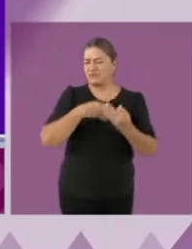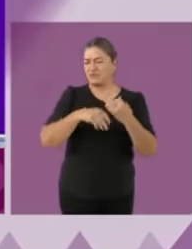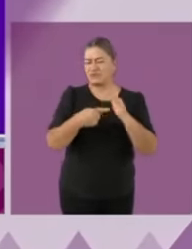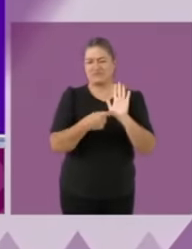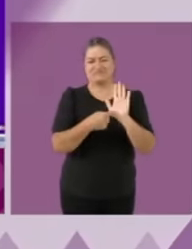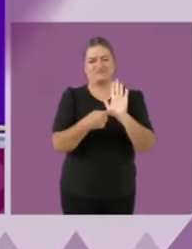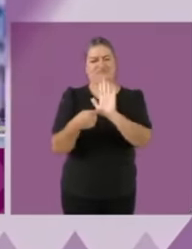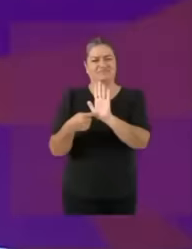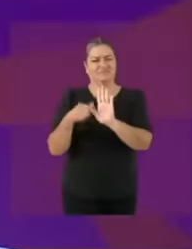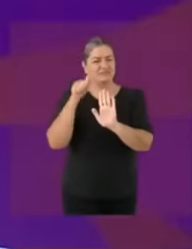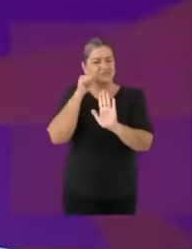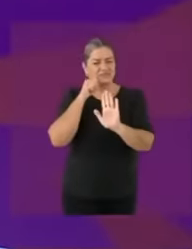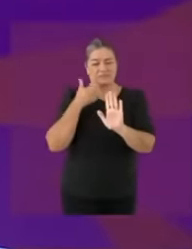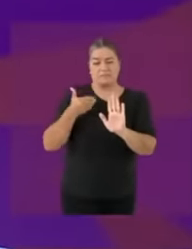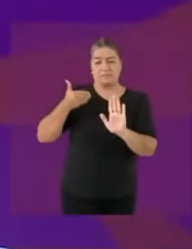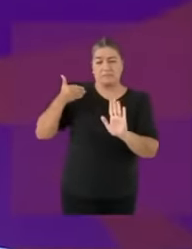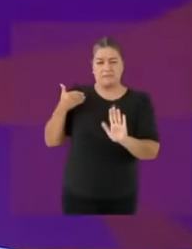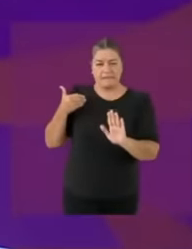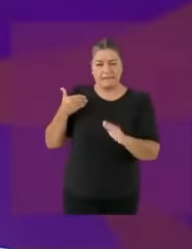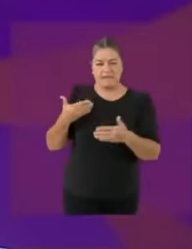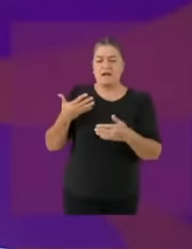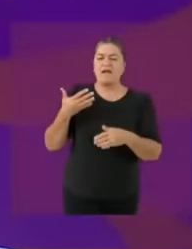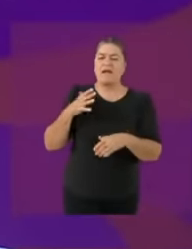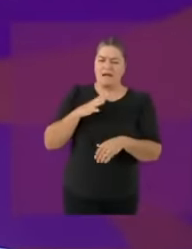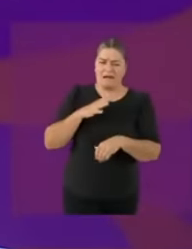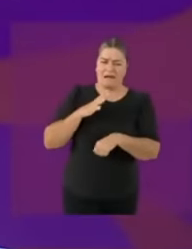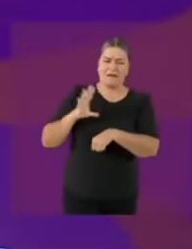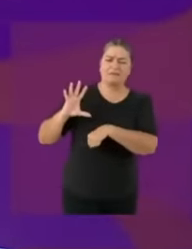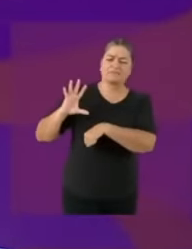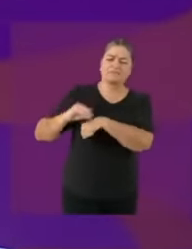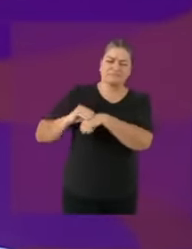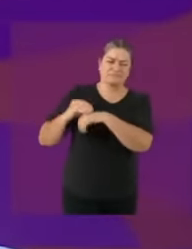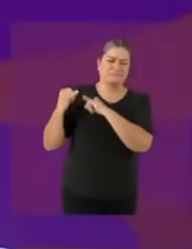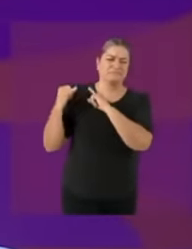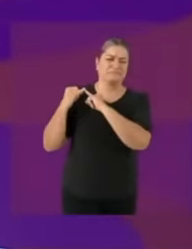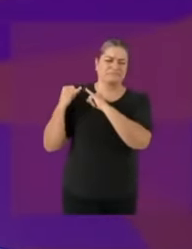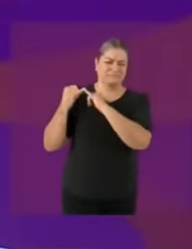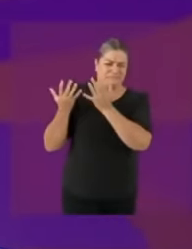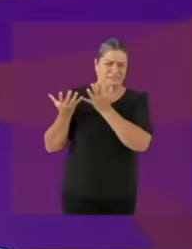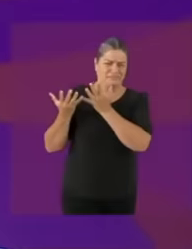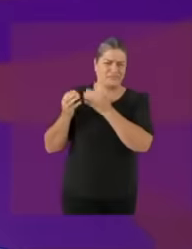global trade and contracting association, award for the oecd call for innovation award for innovation in